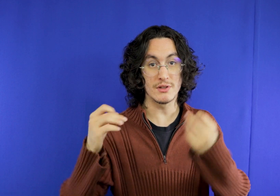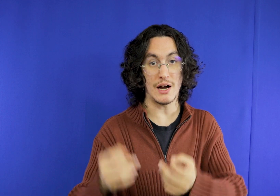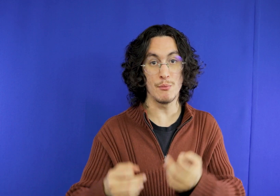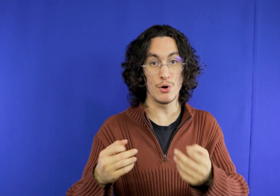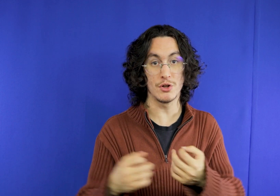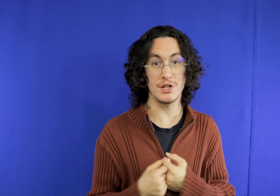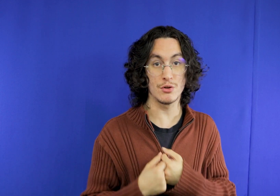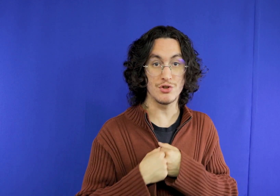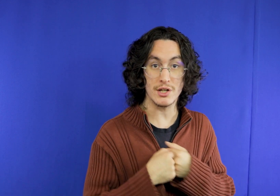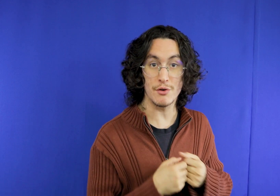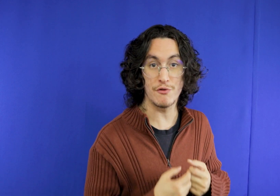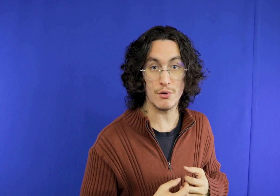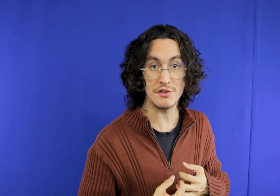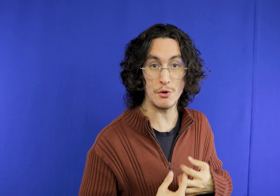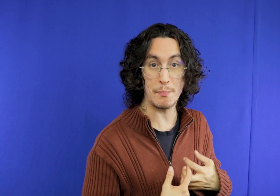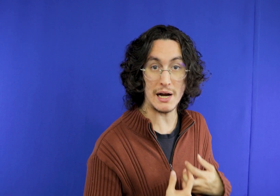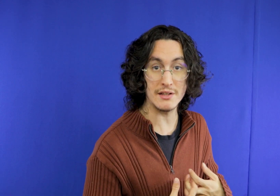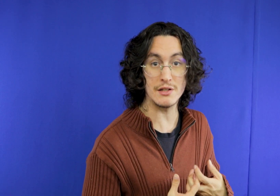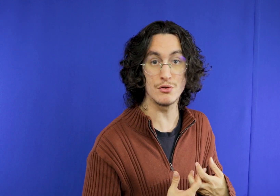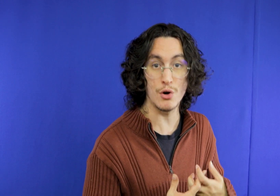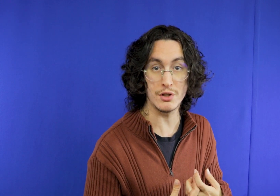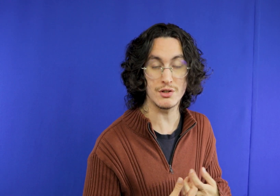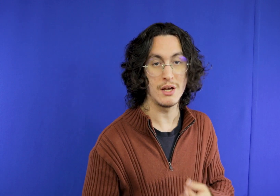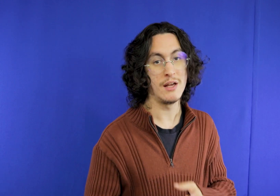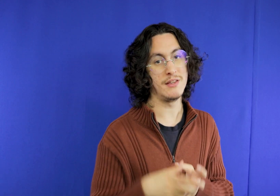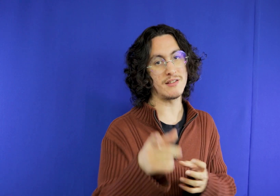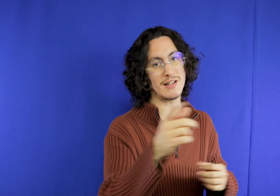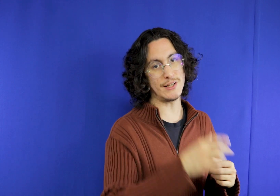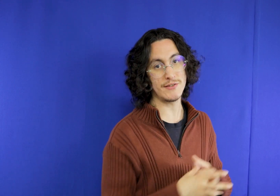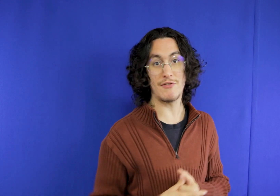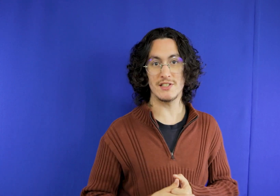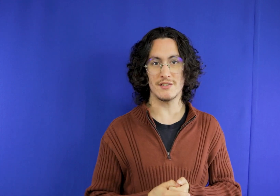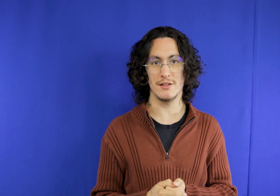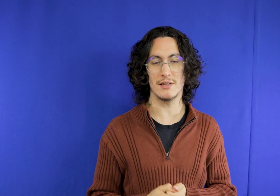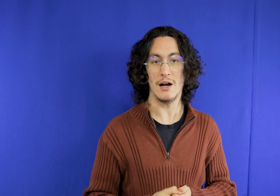am I going to assemble my model in day I will visit the snowland park in this case it will do